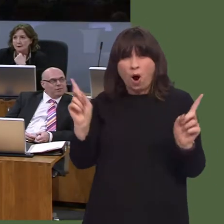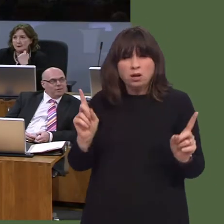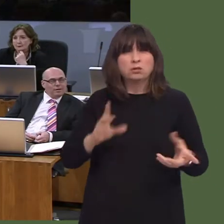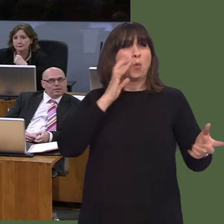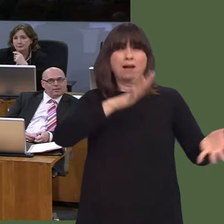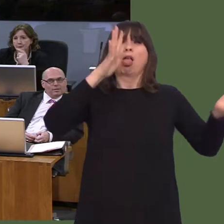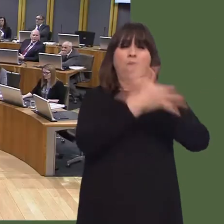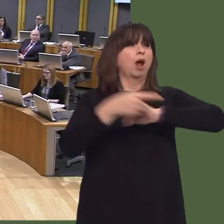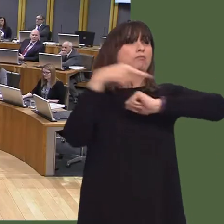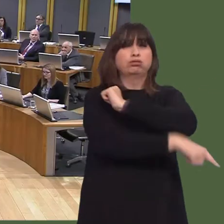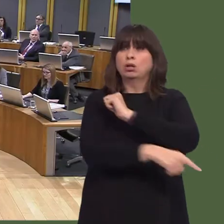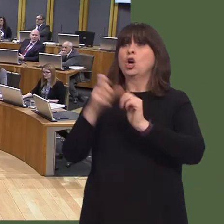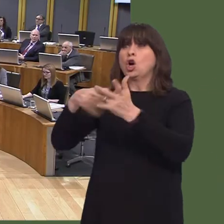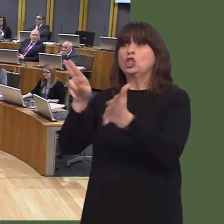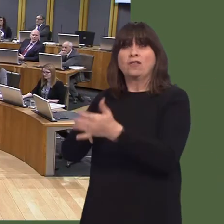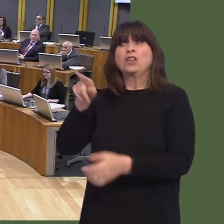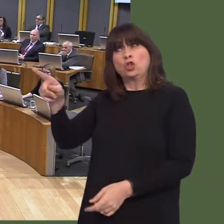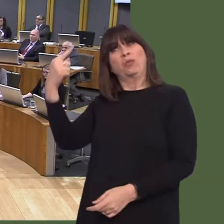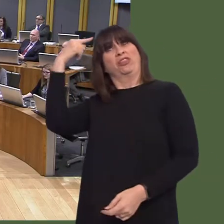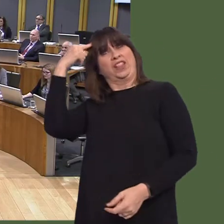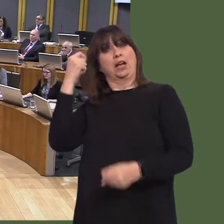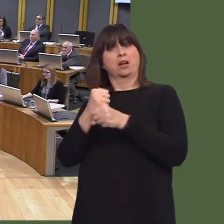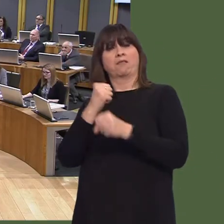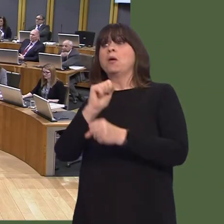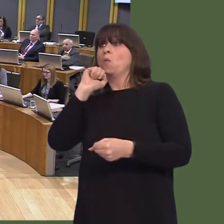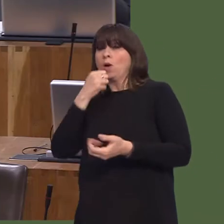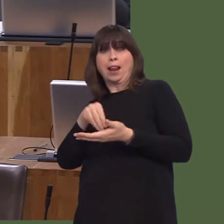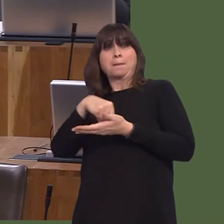lines in terms of how that can be done.